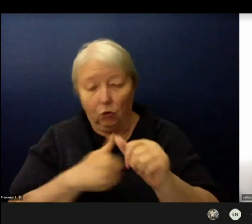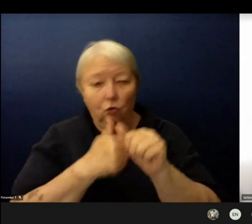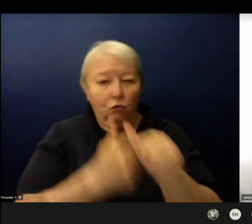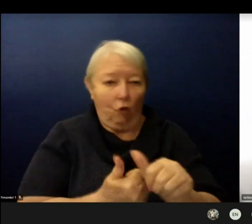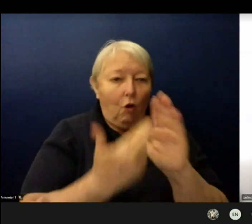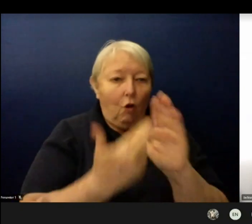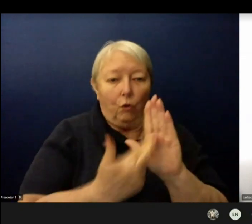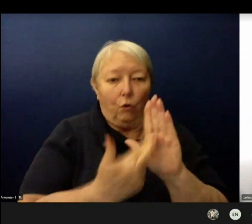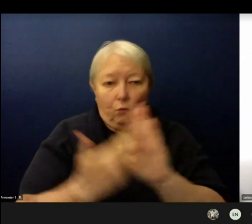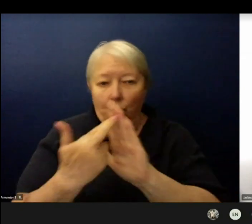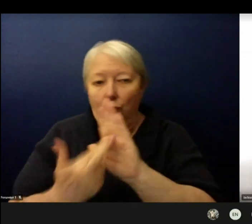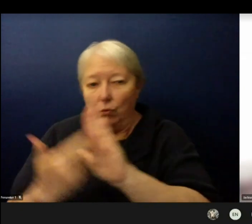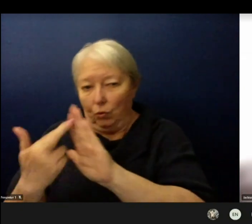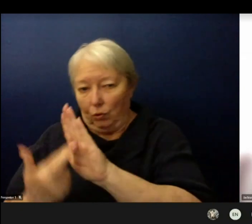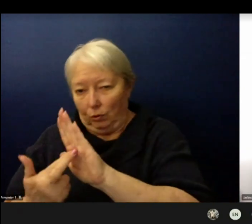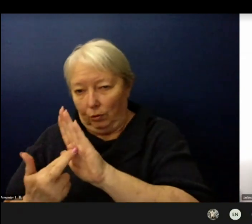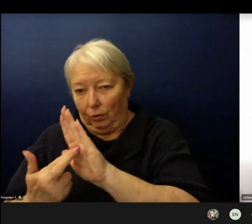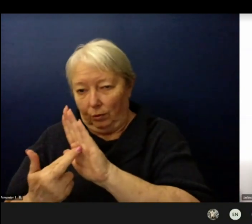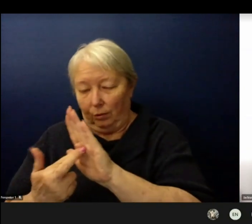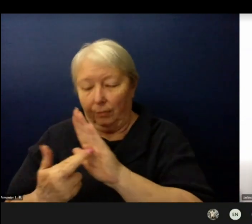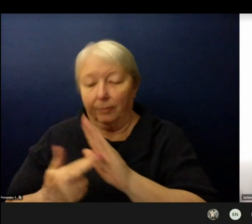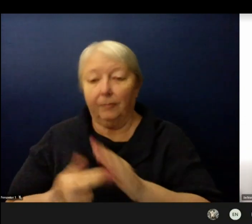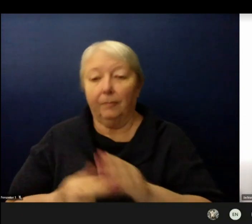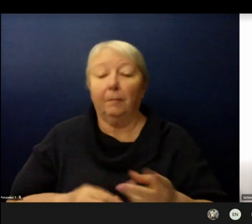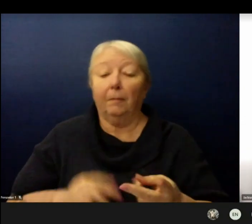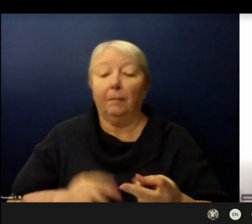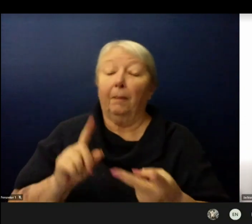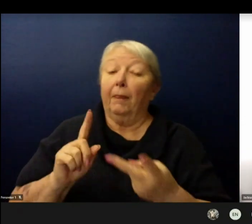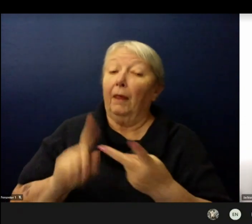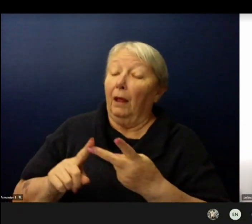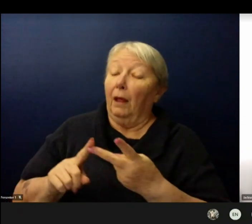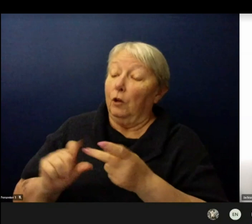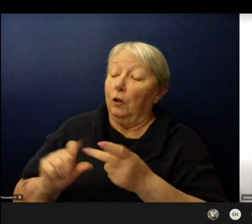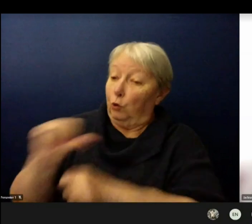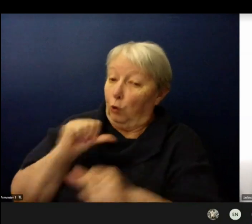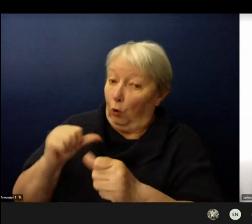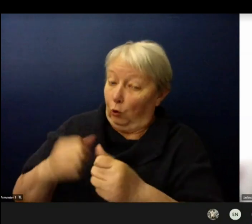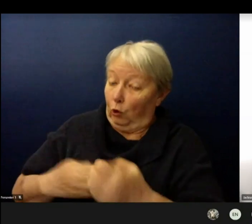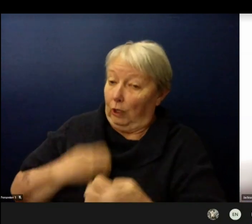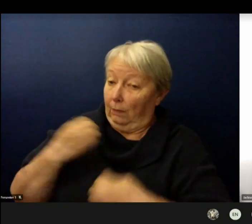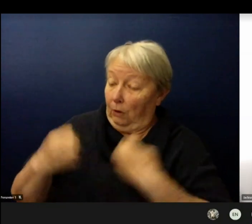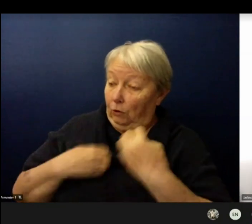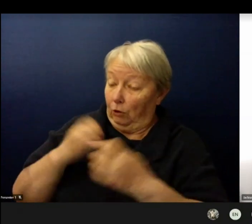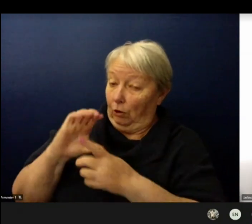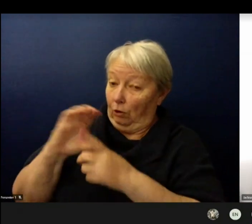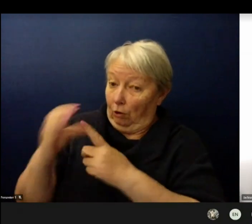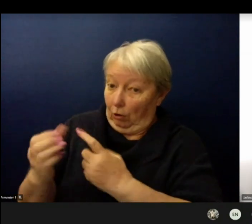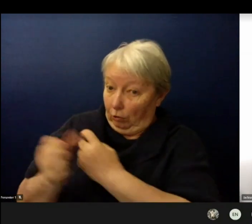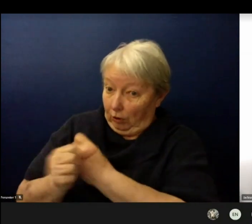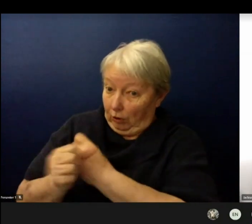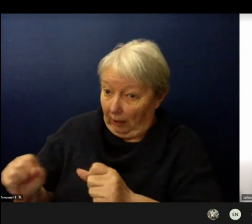And with the social-emotional and cultural safety ensuring that families students and educators